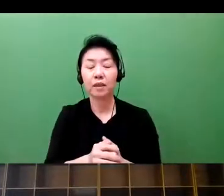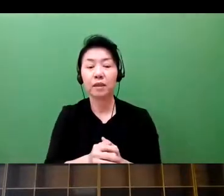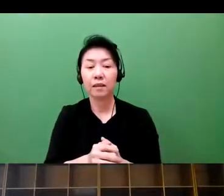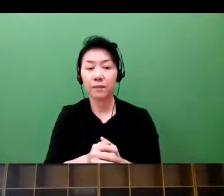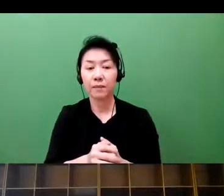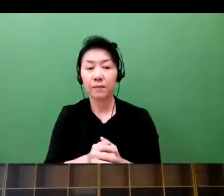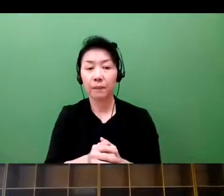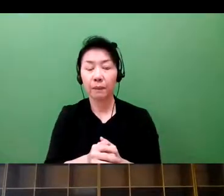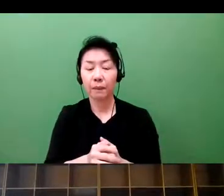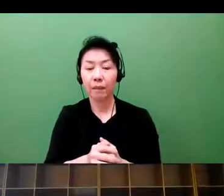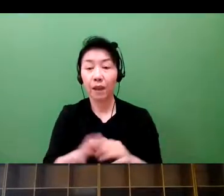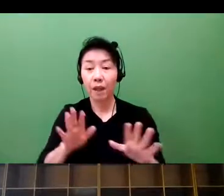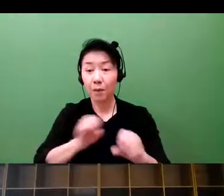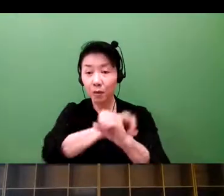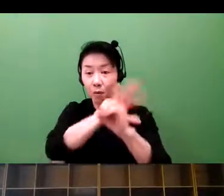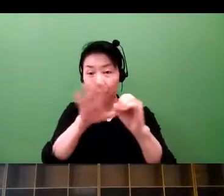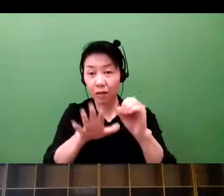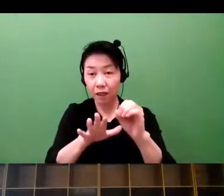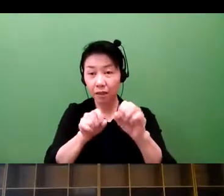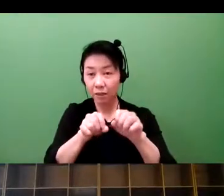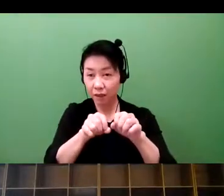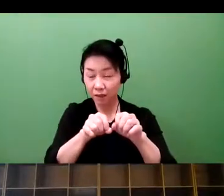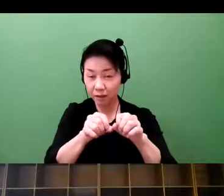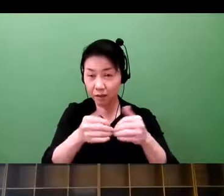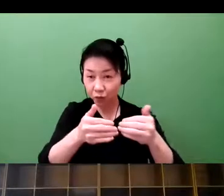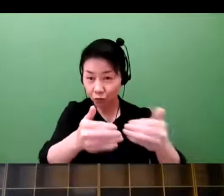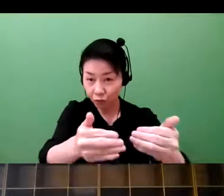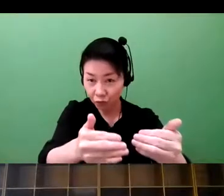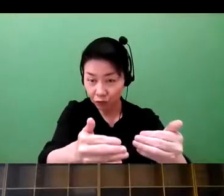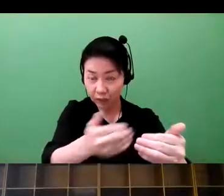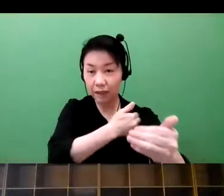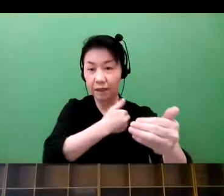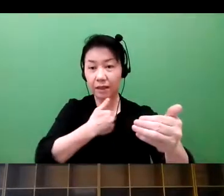And also, another factor-- with COVID-19, we have seen the progression